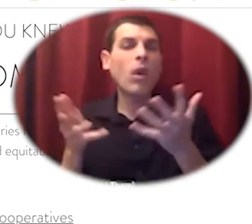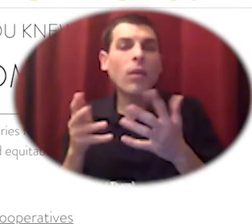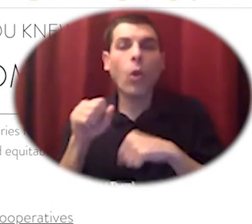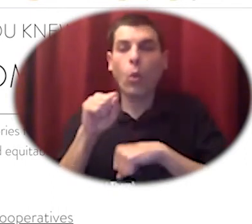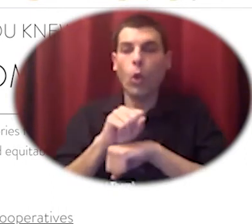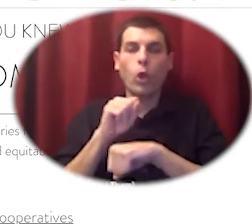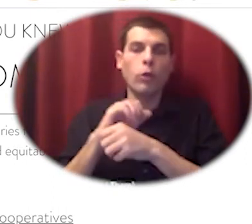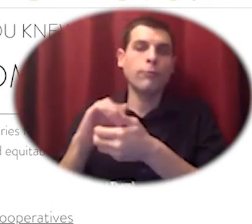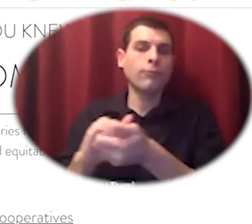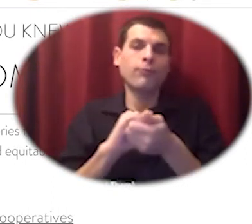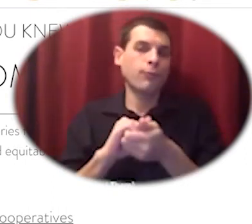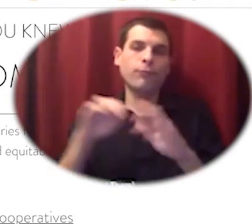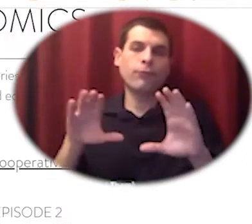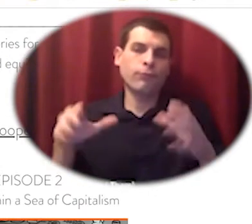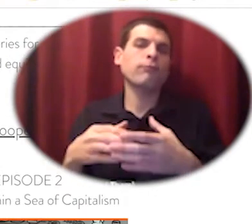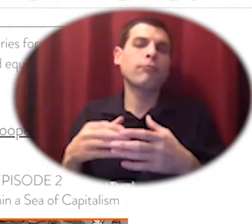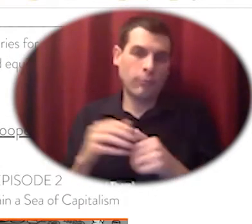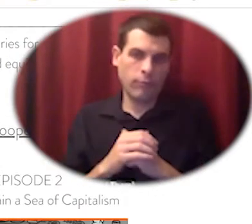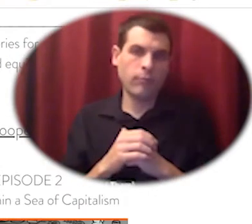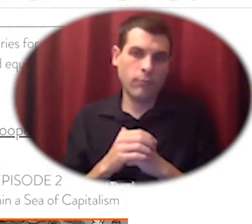other stories about solidarity economics from around the world